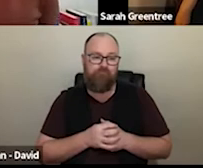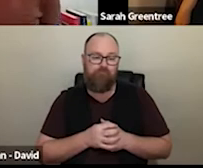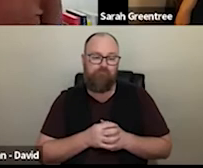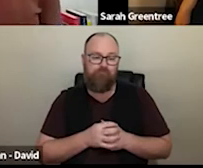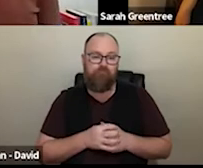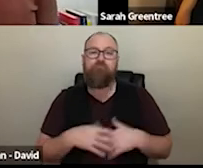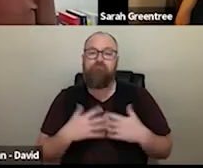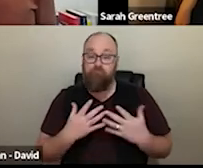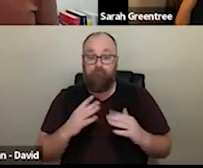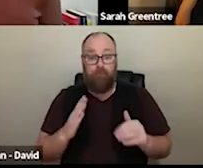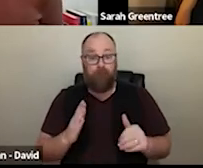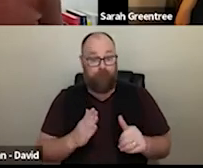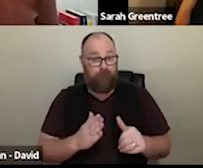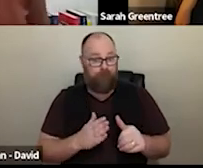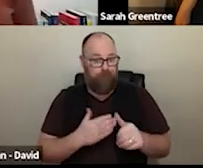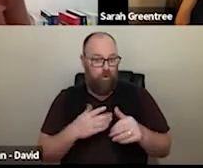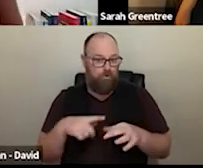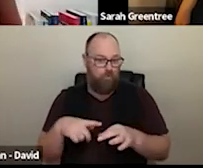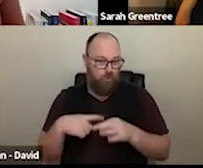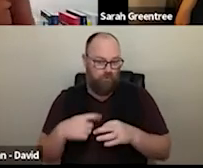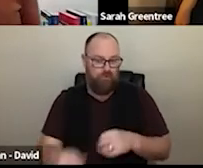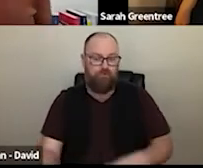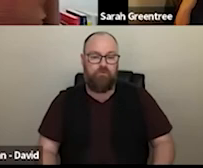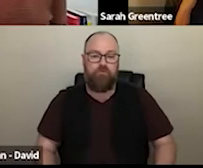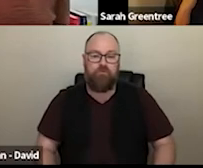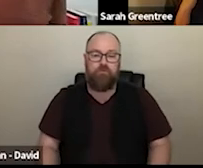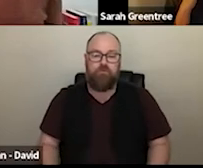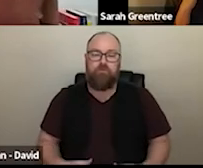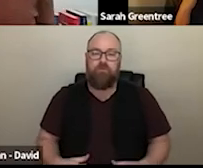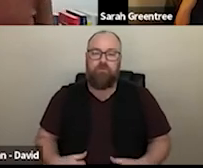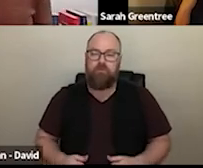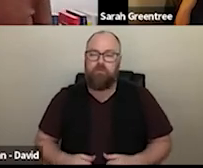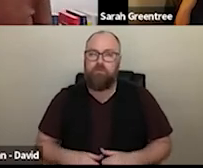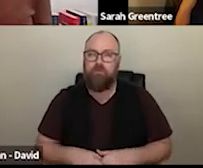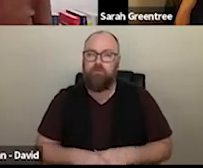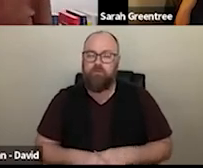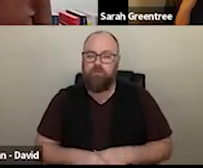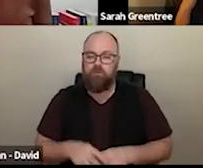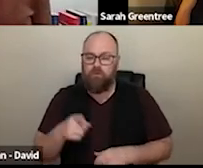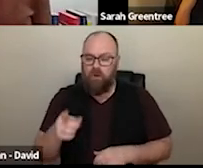So the first question we've got is from Jessica, and it's about how funds